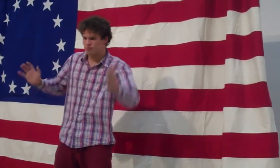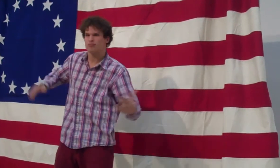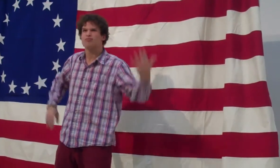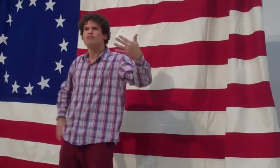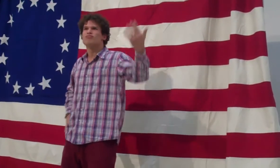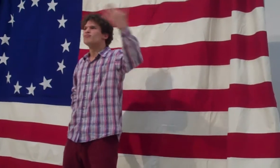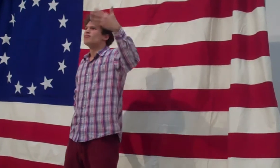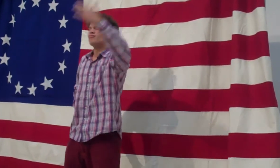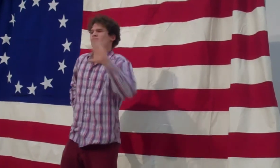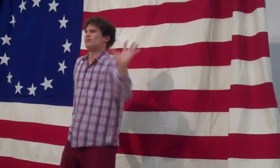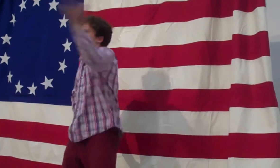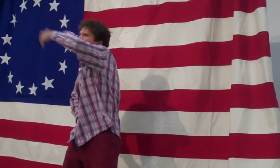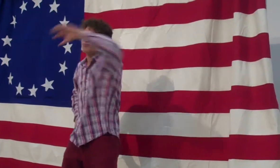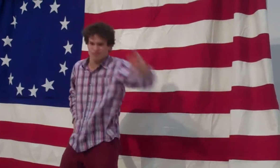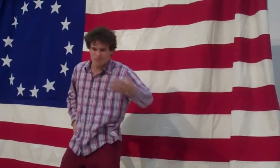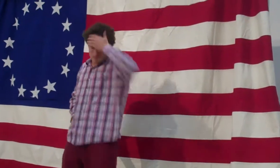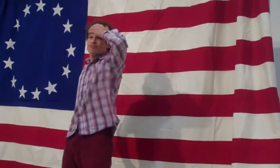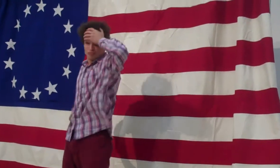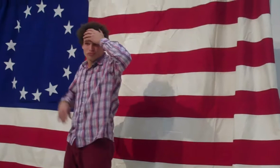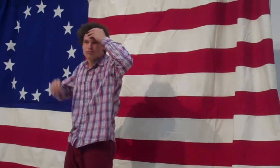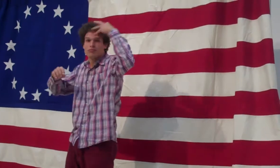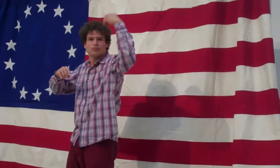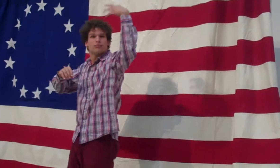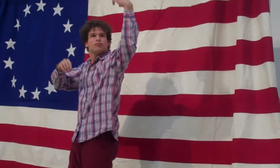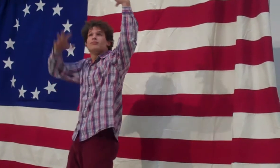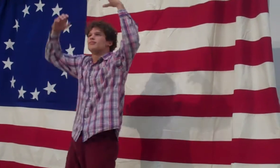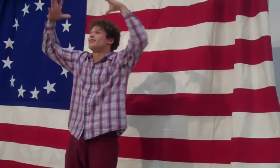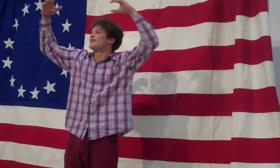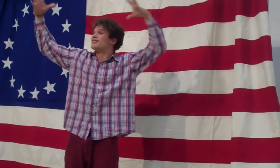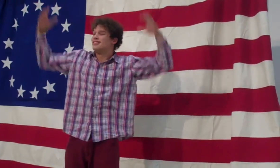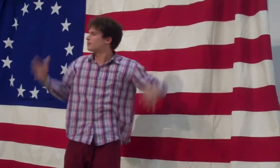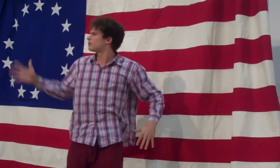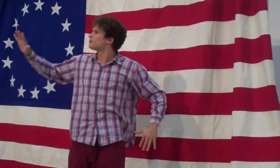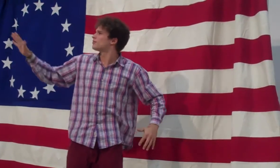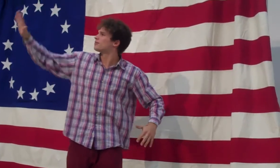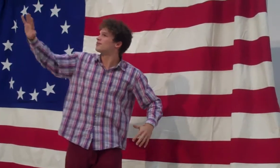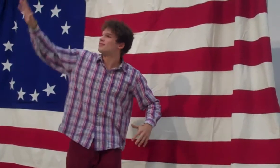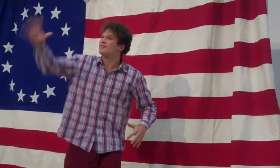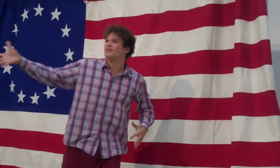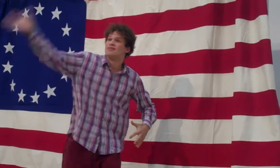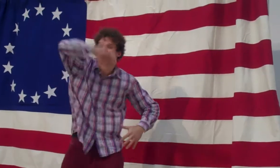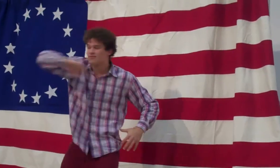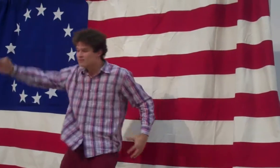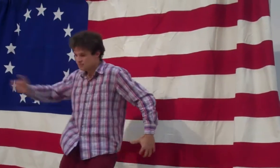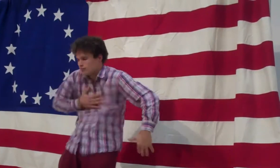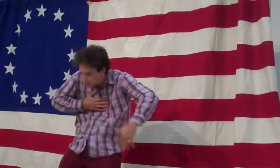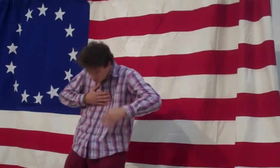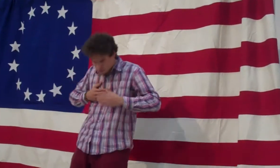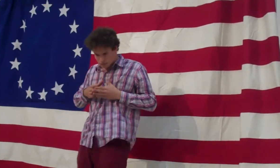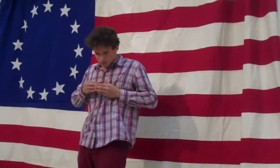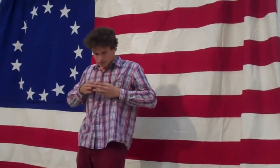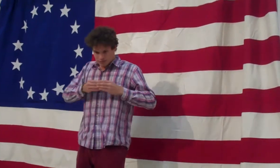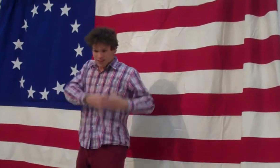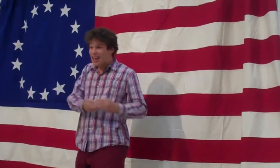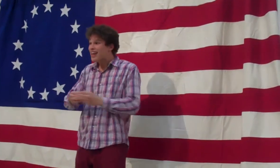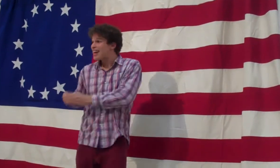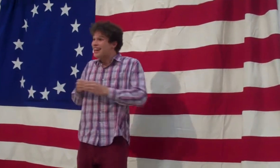How written words can thrill the inner ear Just as they move the heart, and so for me